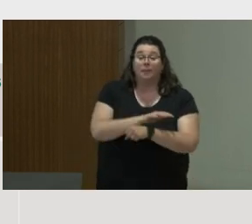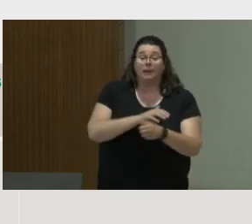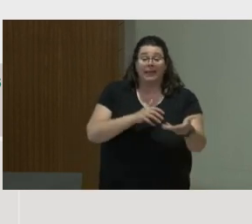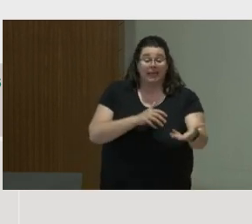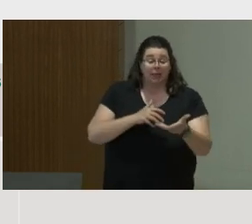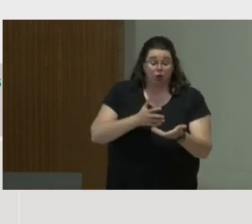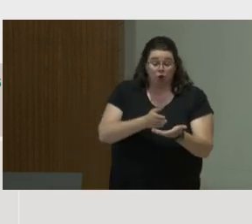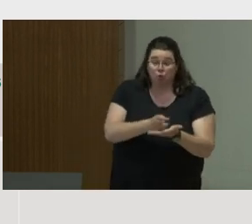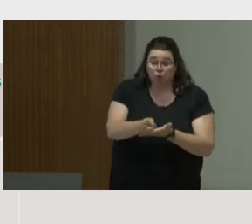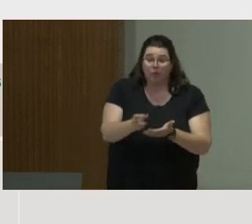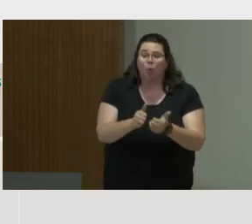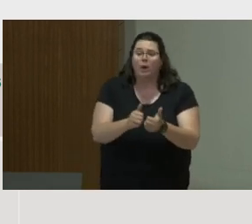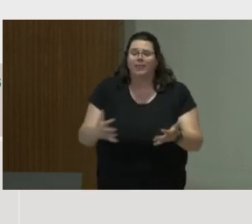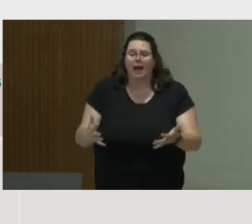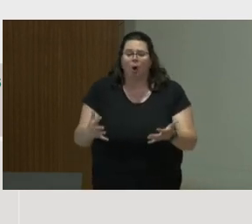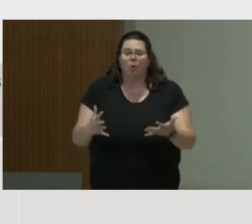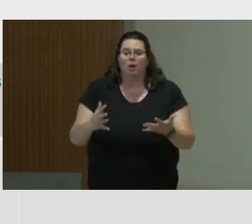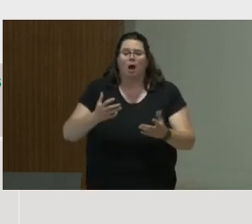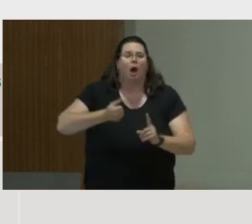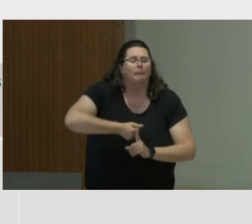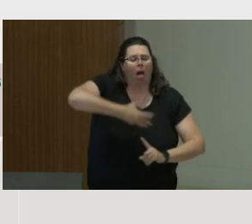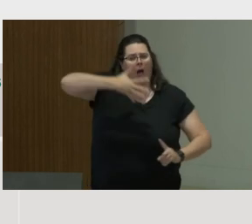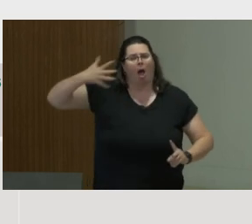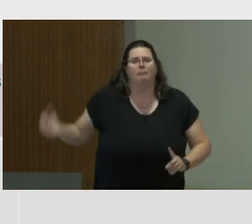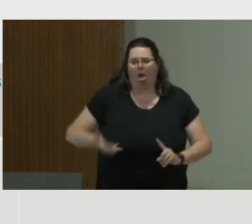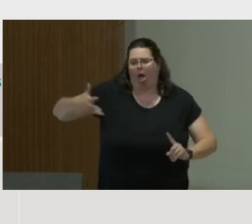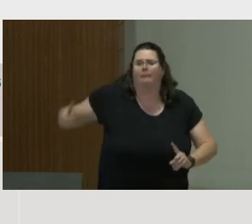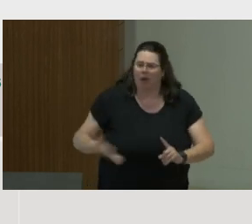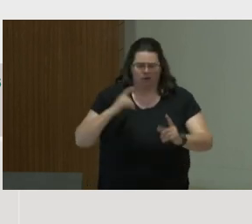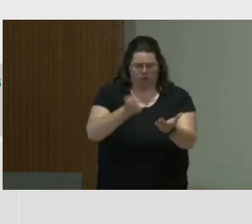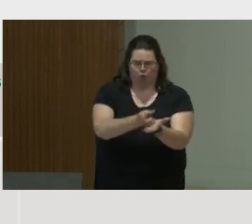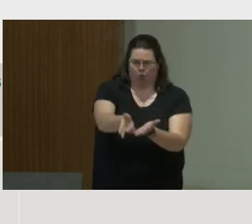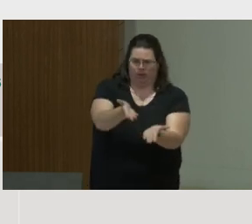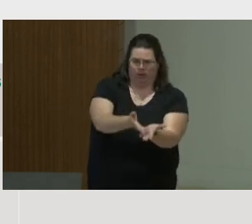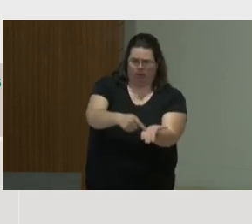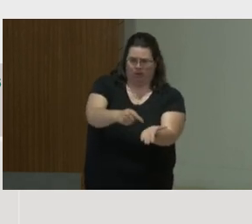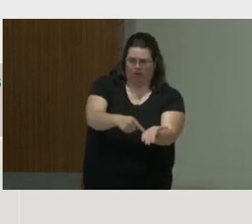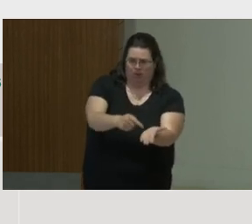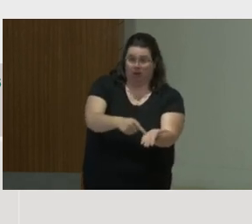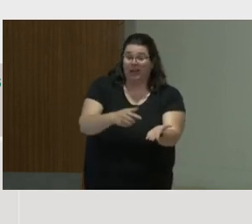If we're going to look to the mechanisms and practices, then it's about saying everything,